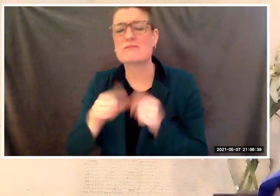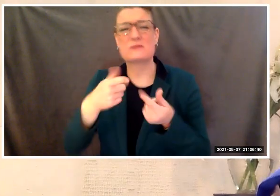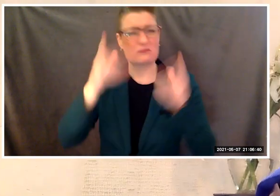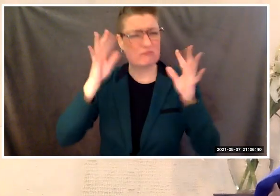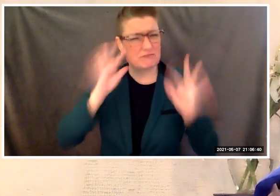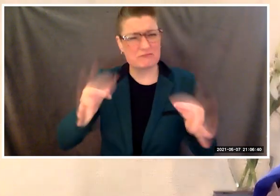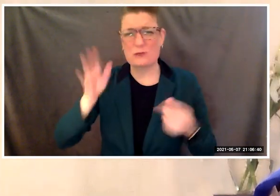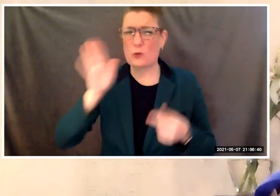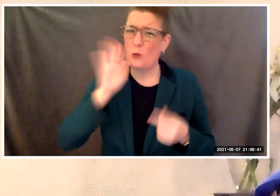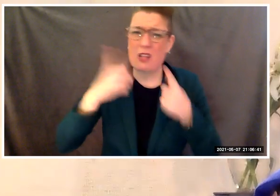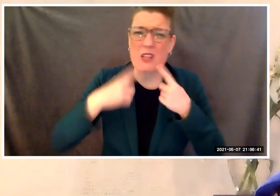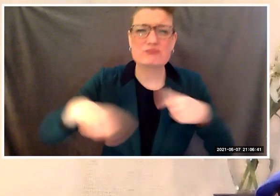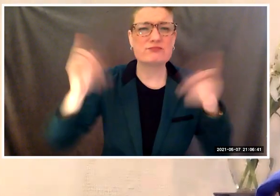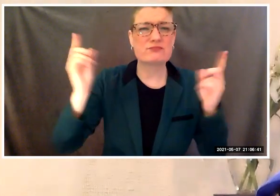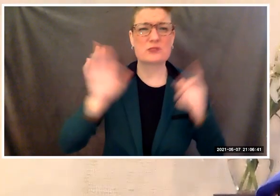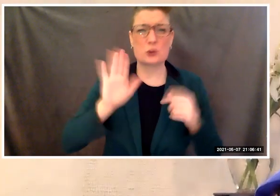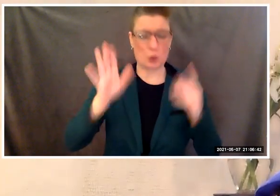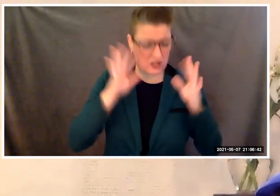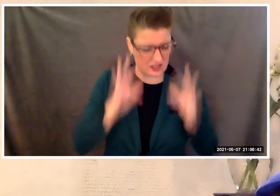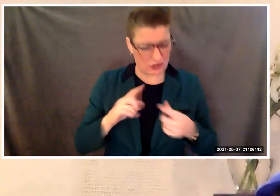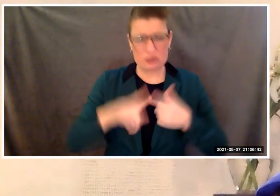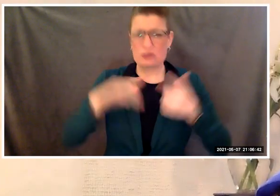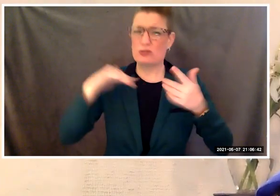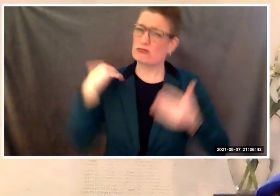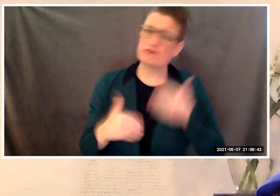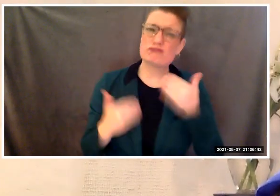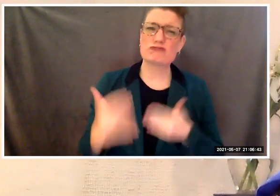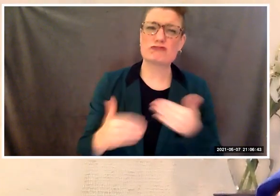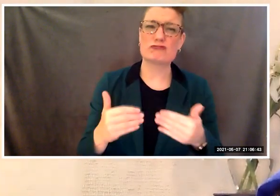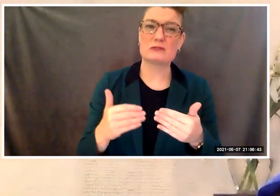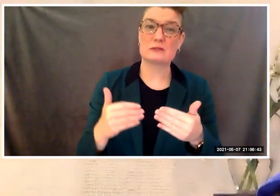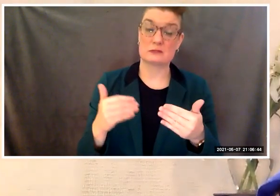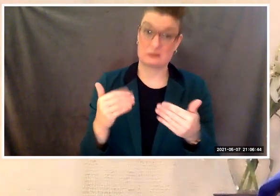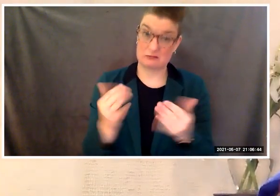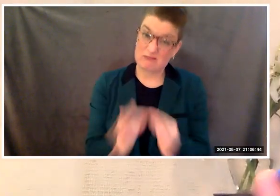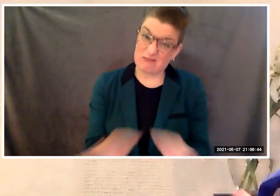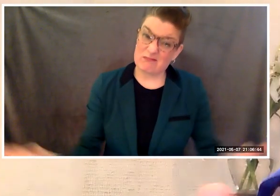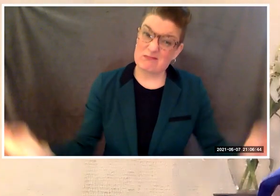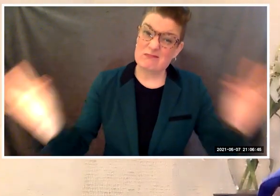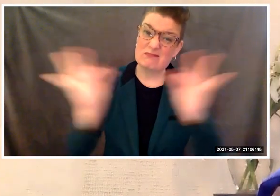is greatly significant not to be underestimated